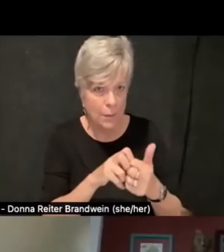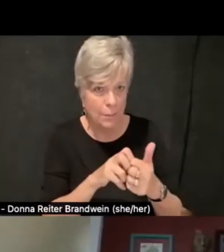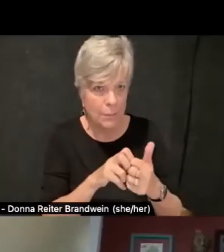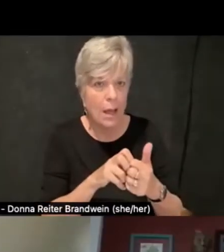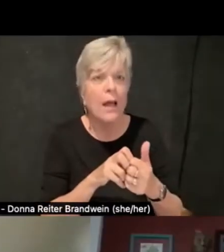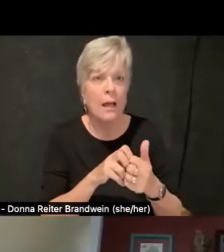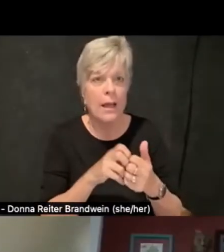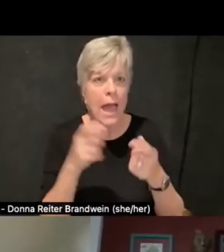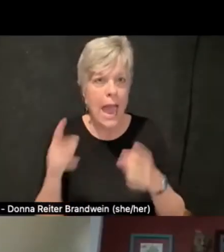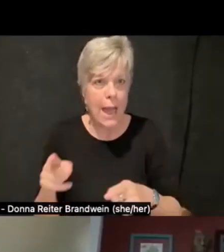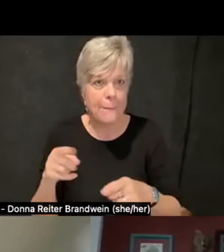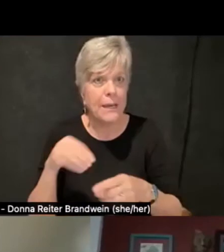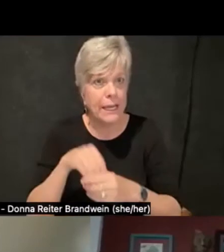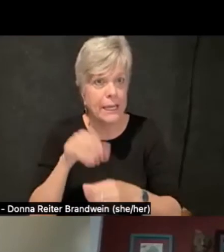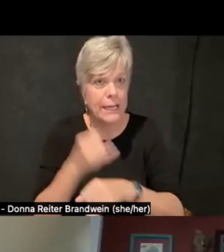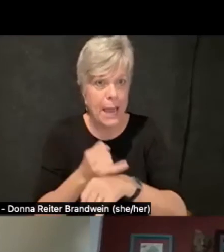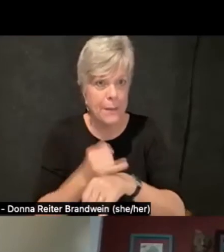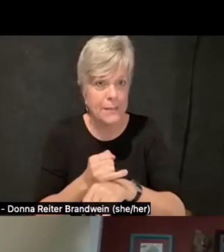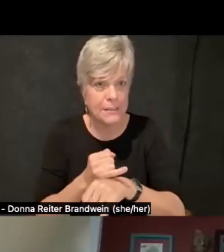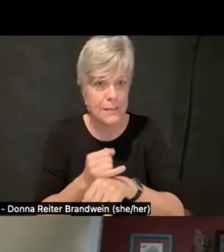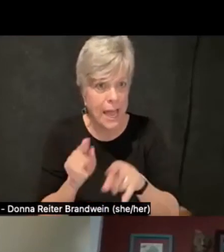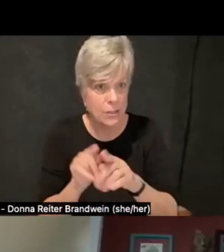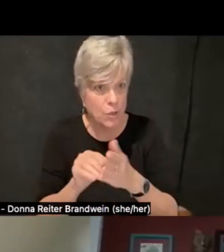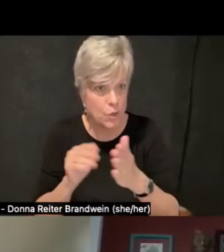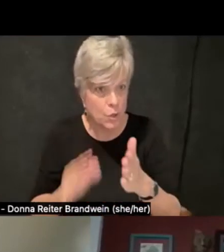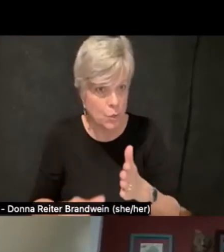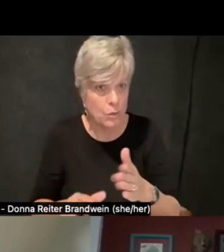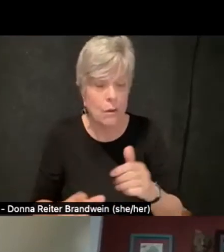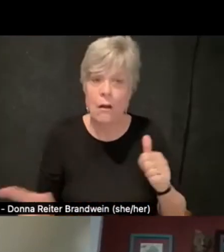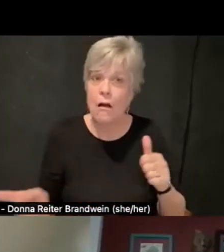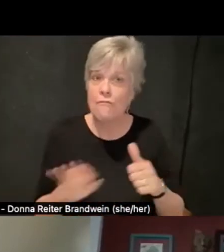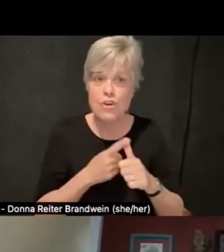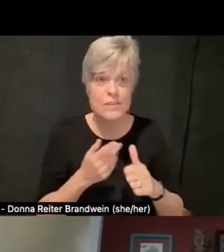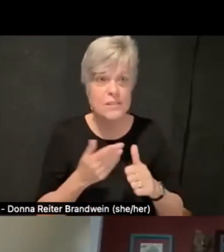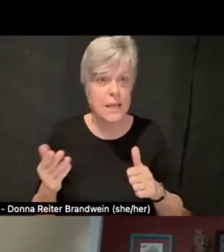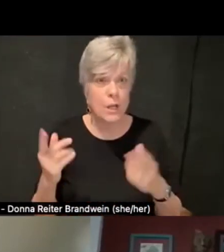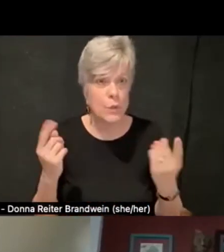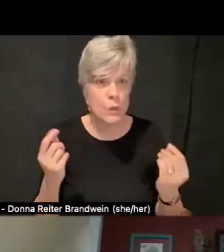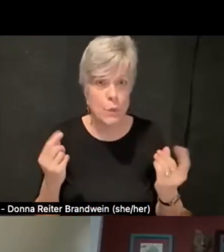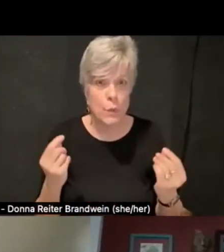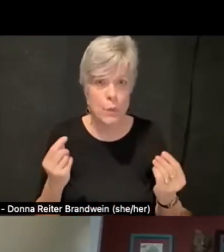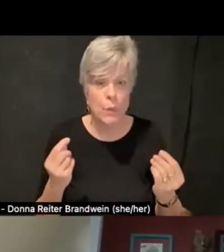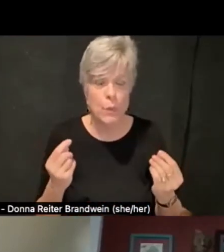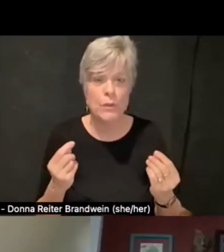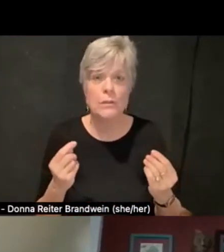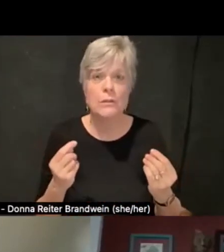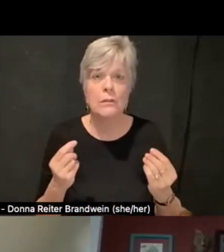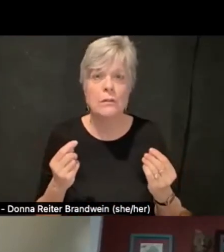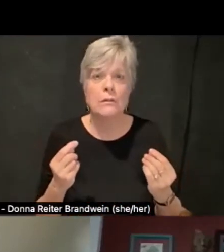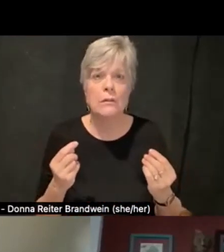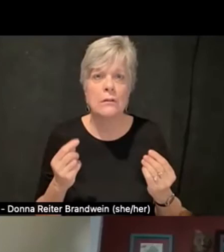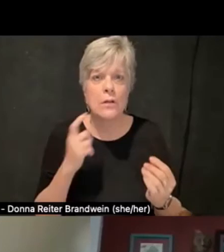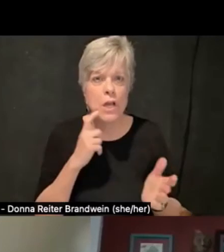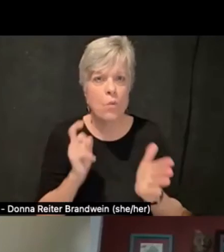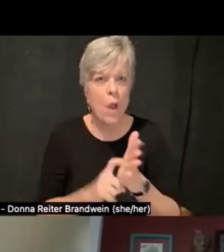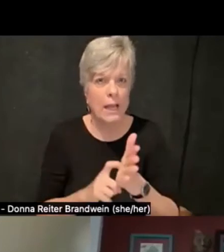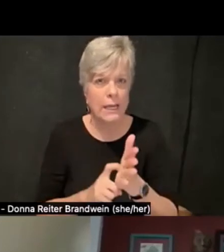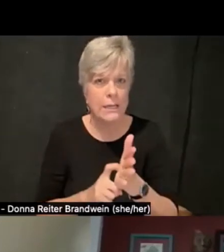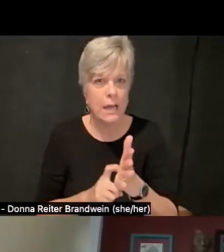as a student, I think the first thing that you can do, you know, is to recognize that you are empowered